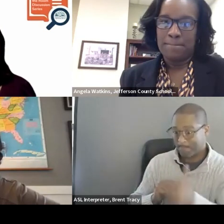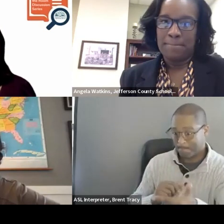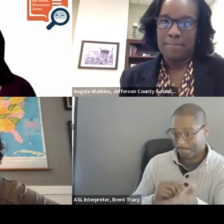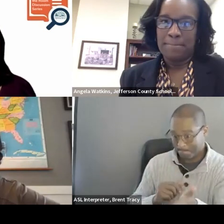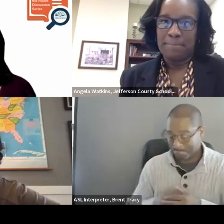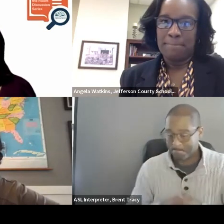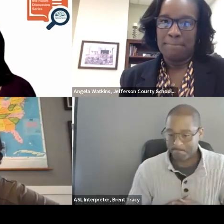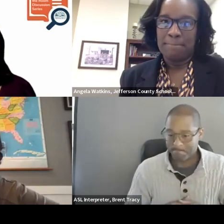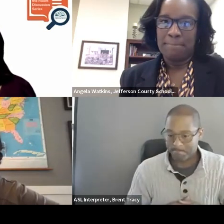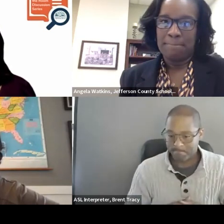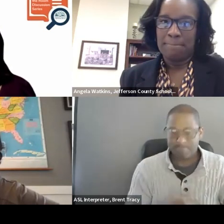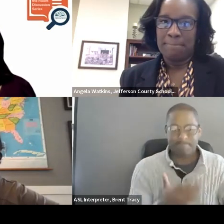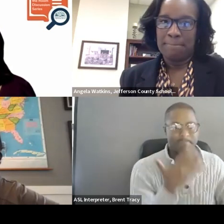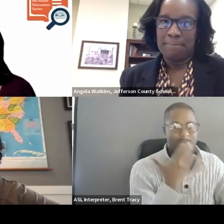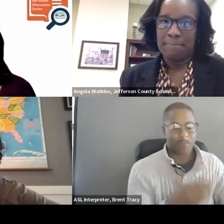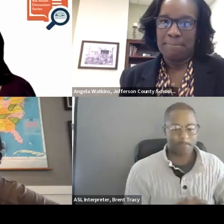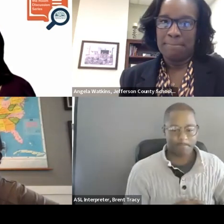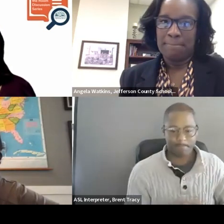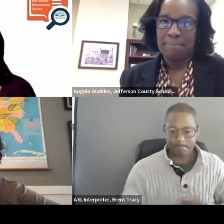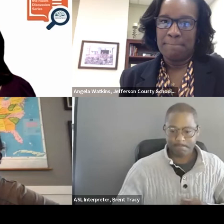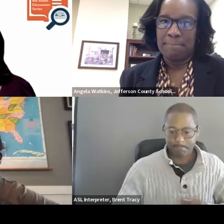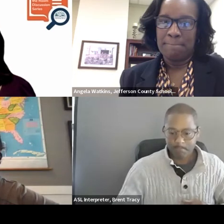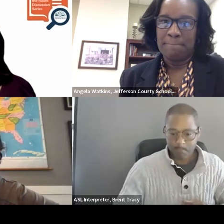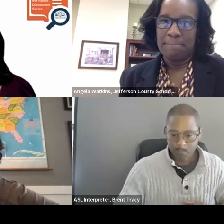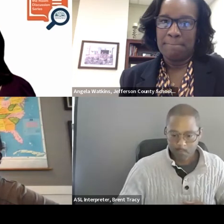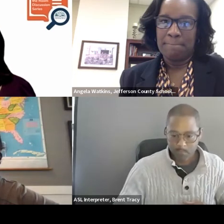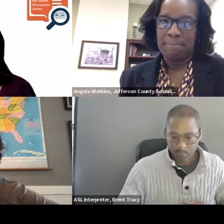This first question is an open question to any of the panelists.